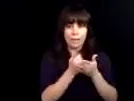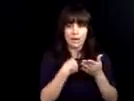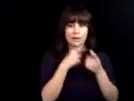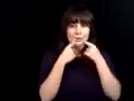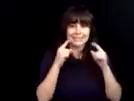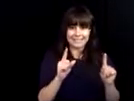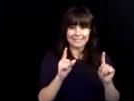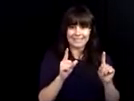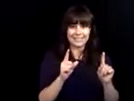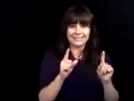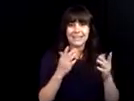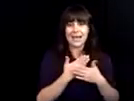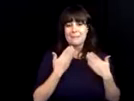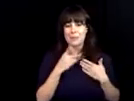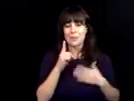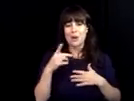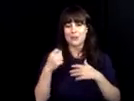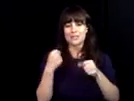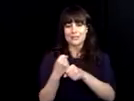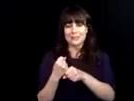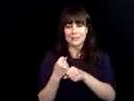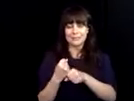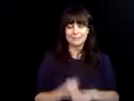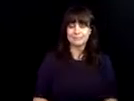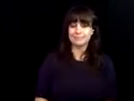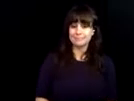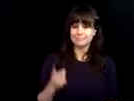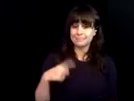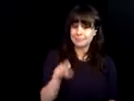Thank you dbvi for your help and support in helping us to succeed over program as it was able to help me express my enthusiasm for technology and to be able to build skills and just because of my disability I should be able to do things others can do. >> Thank you dbvi for your help and